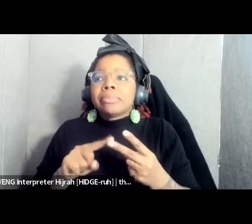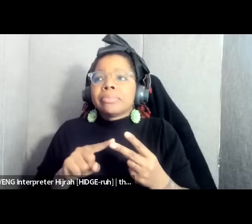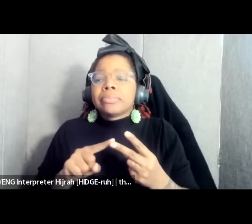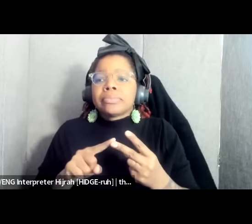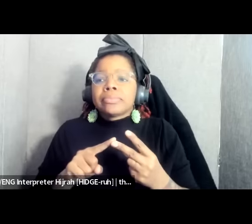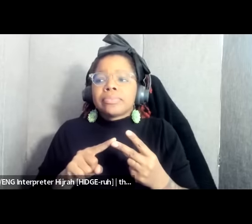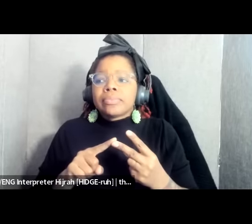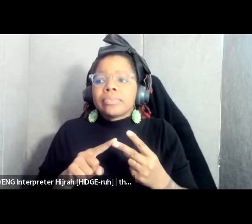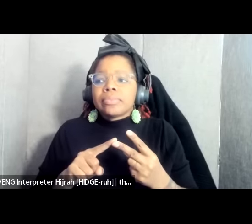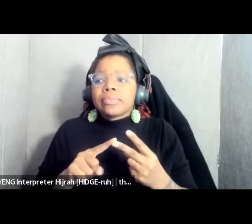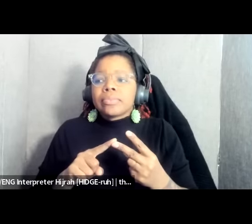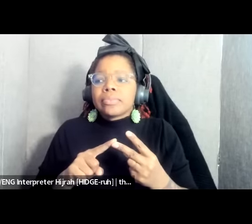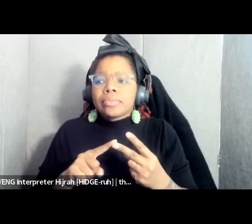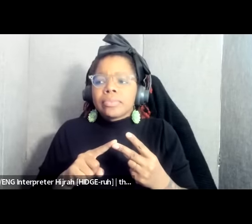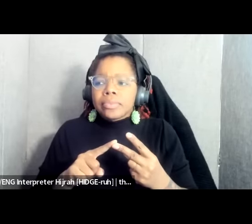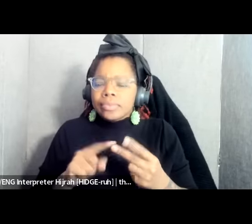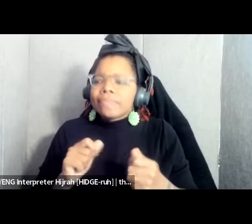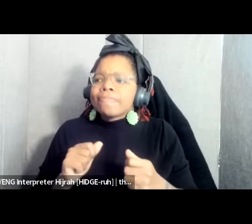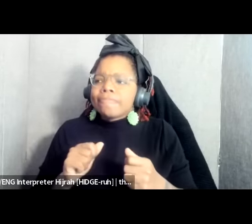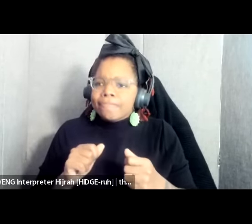We were colonized by the Belgians and the colonizer considered native men irresponsible and needed to be given orders. Women did everything, work, all the field work and everything. But over time this has changed. But from a social point of view, this woman still has no place in society. This woman, the Congolese woman, still has no place,